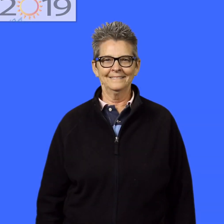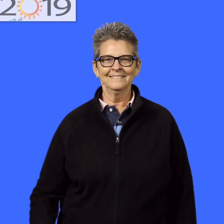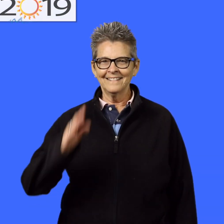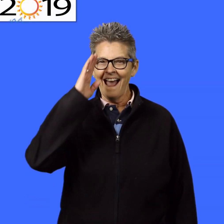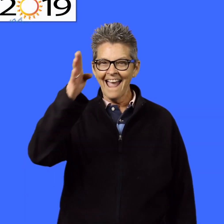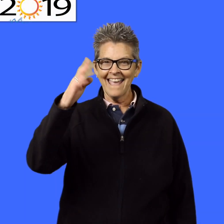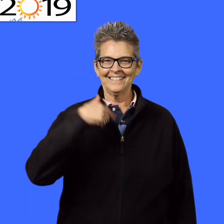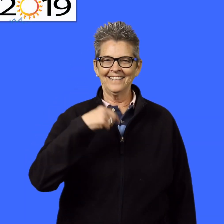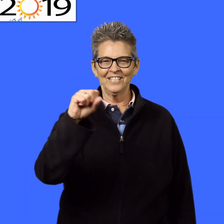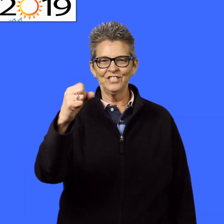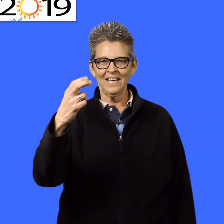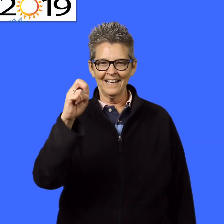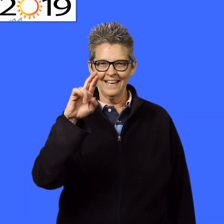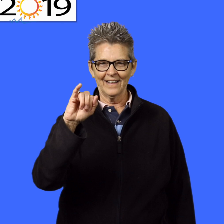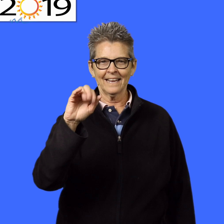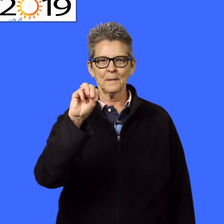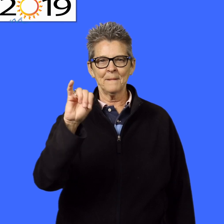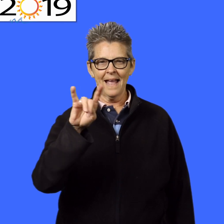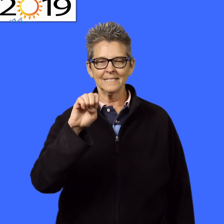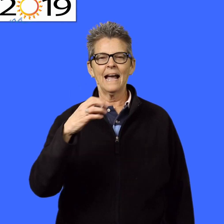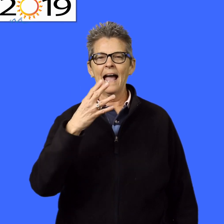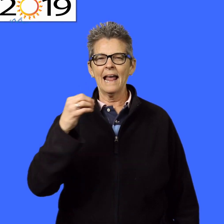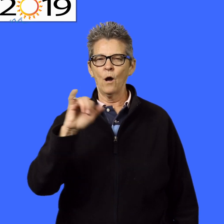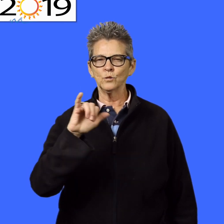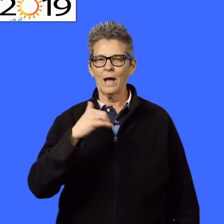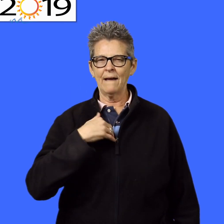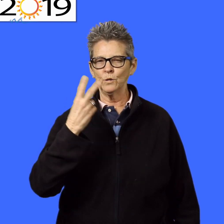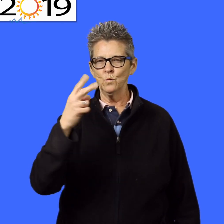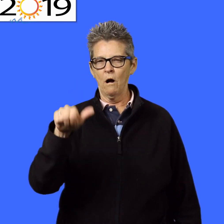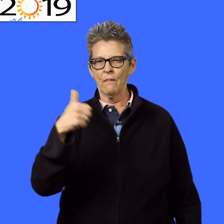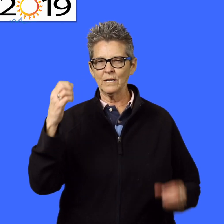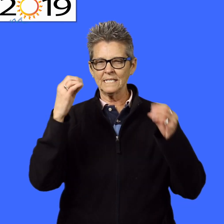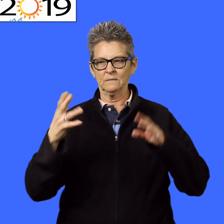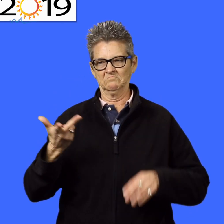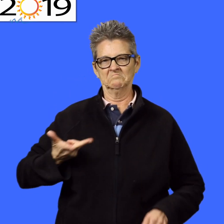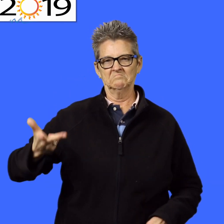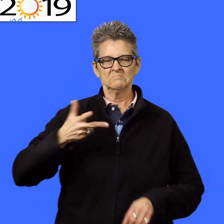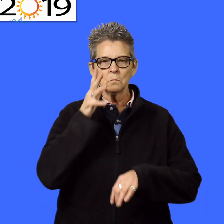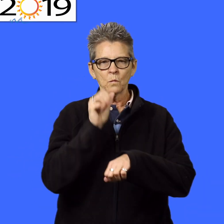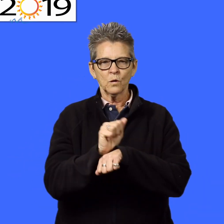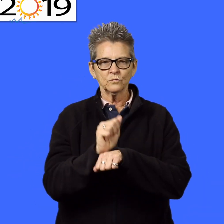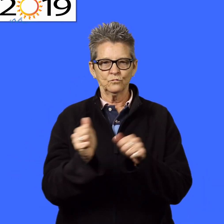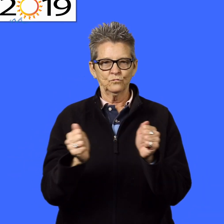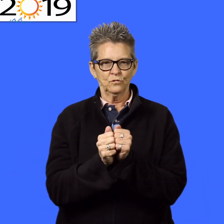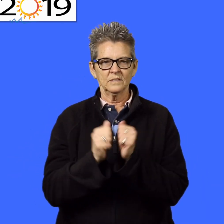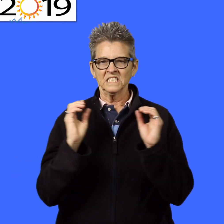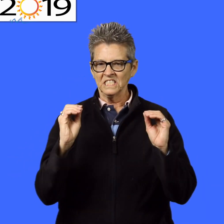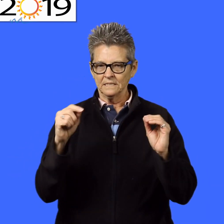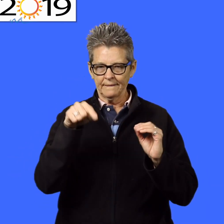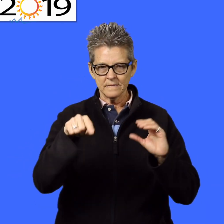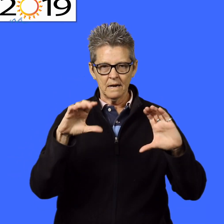Hi, I'm Sheri Mize. Myself and two other instructors will be teaching the I Can! Drive Program.